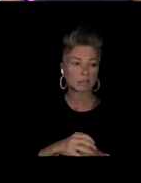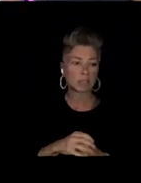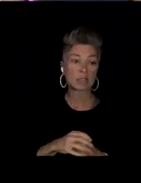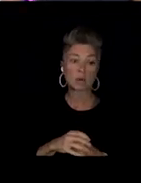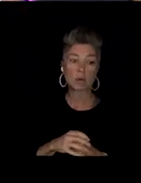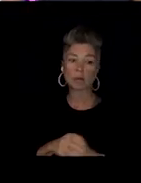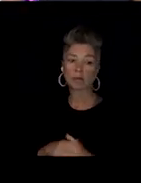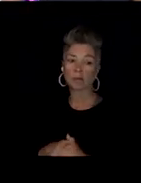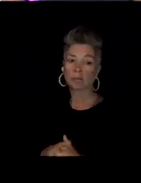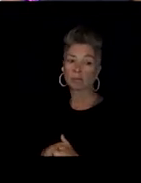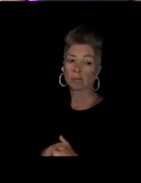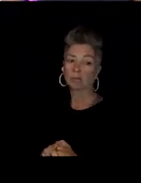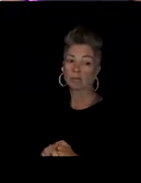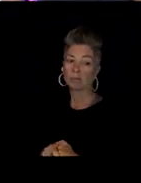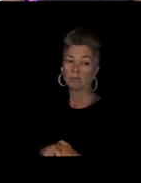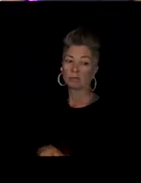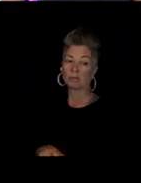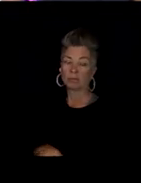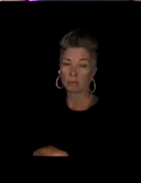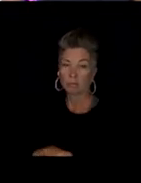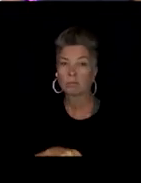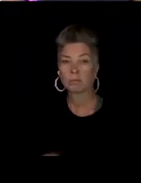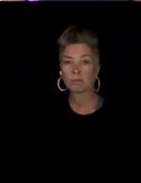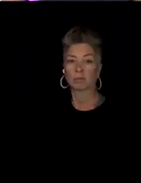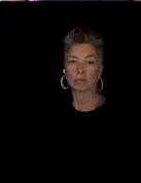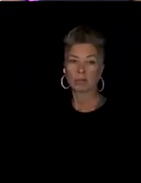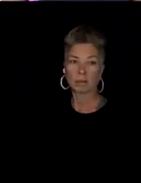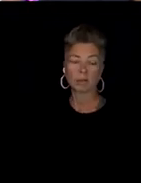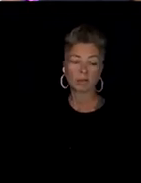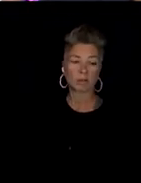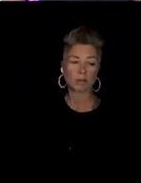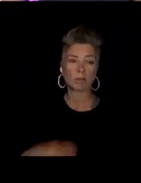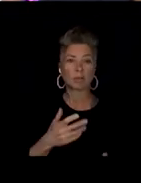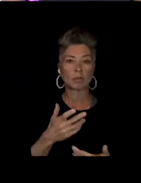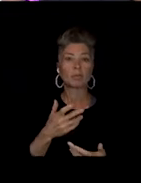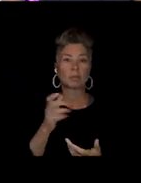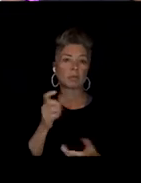There's some other ones but we aint gonna talk about those.